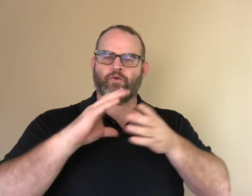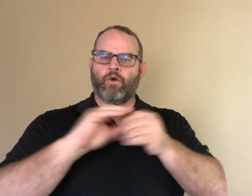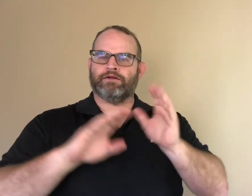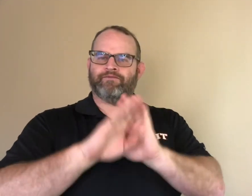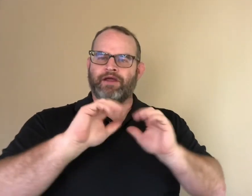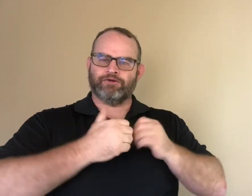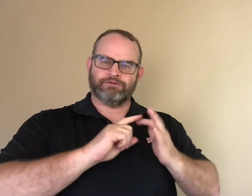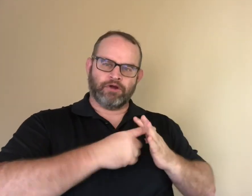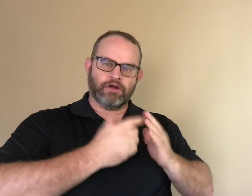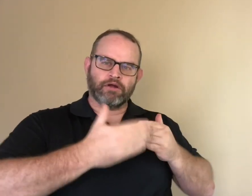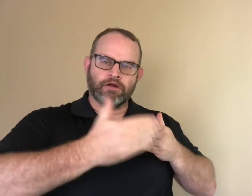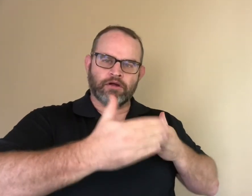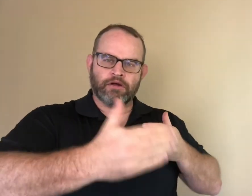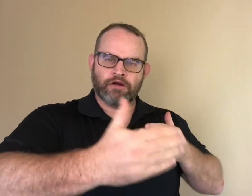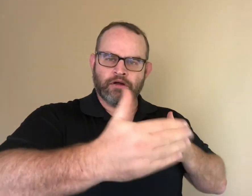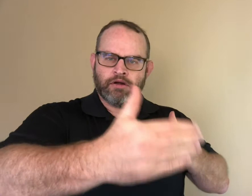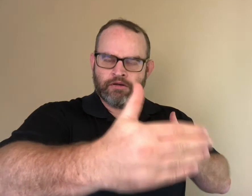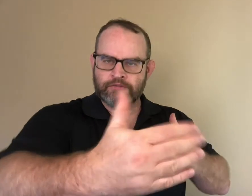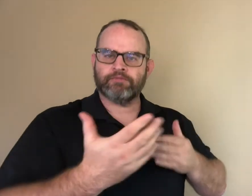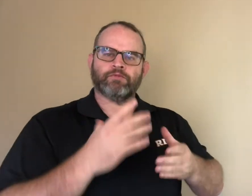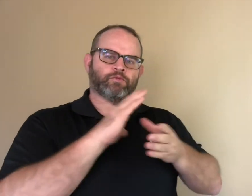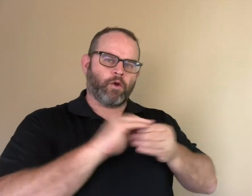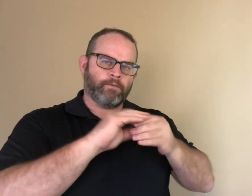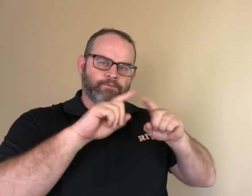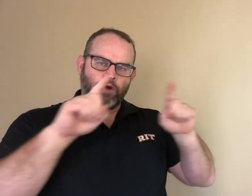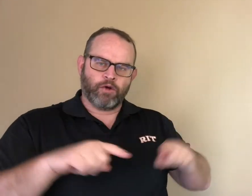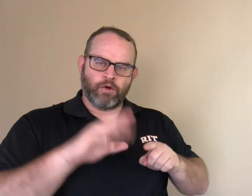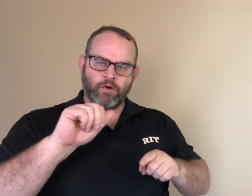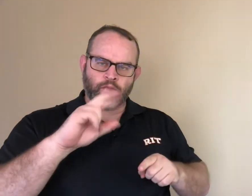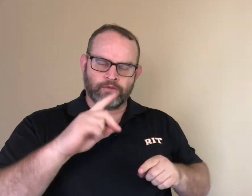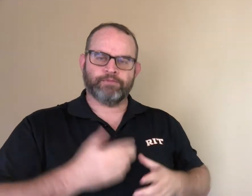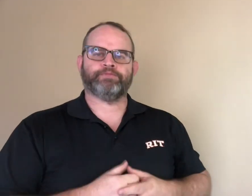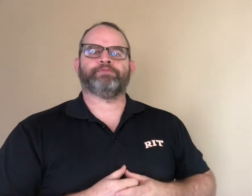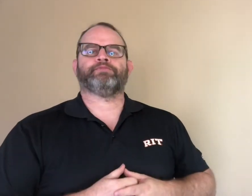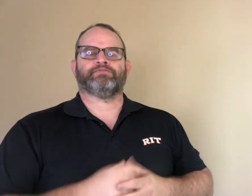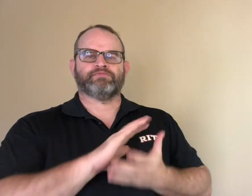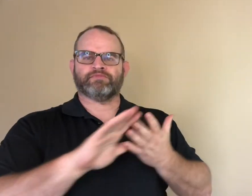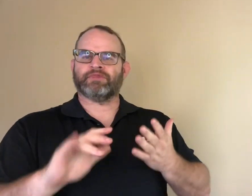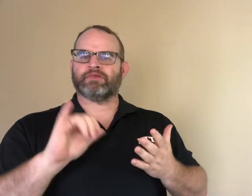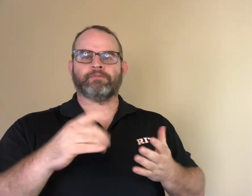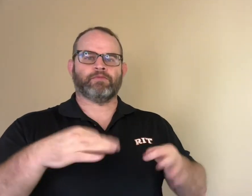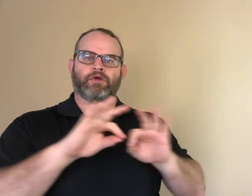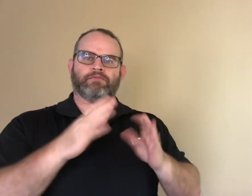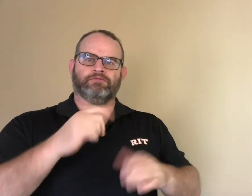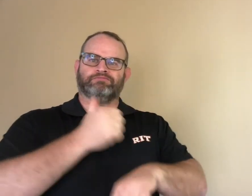We talked about finding an idea or a theme that a story should build upon.